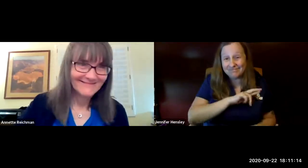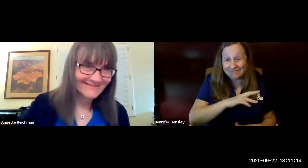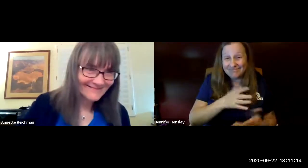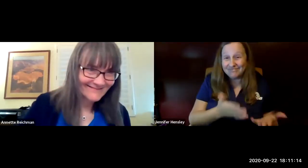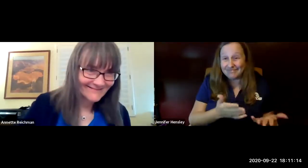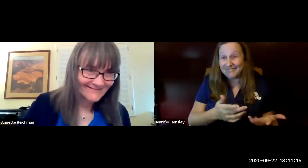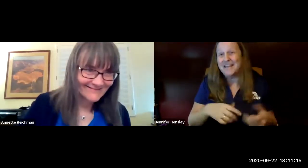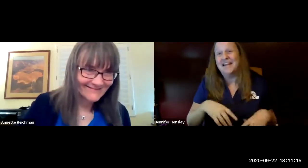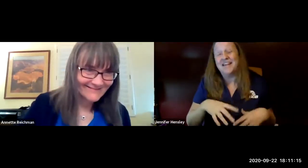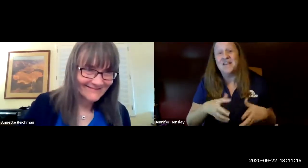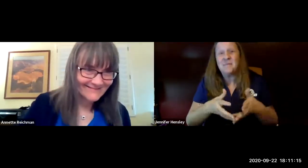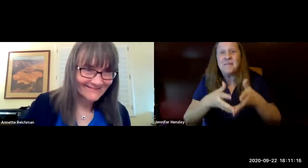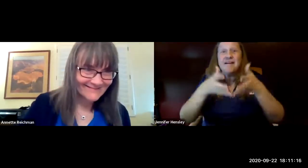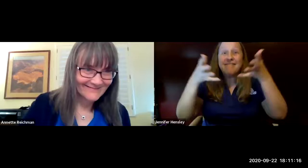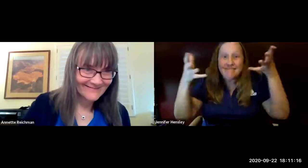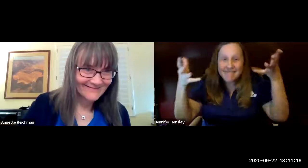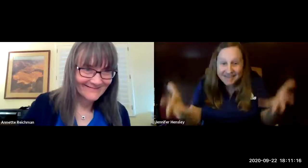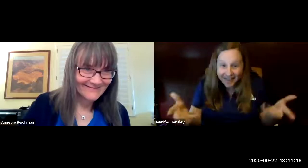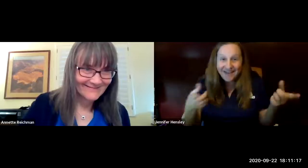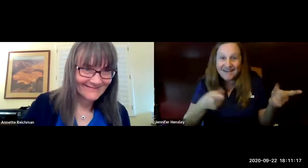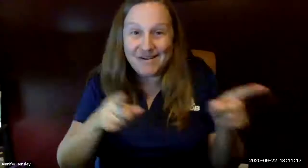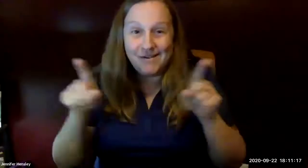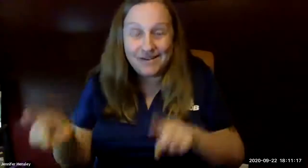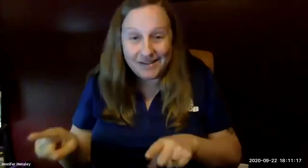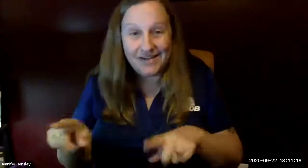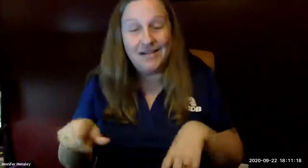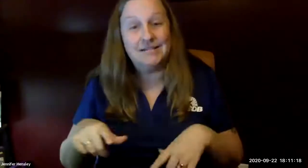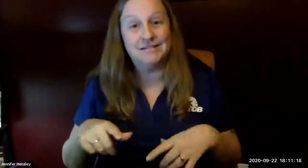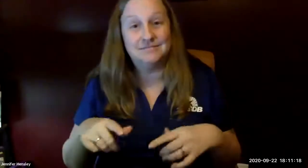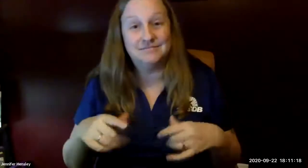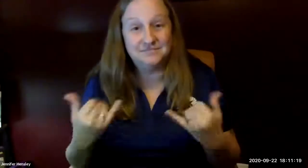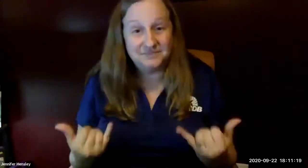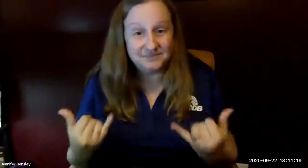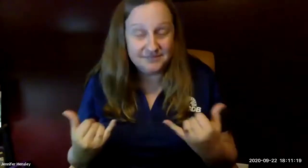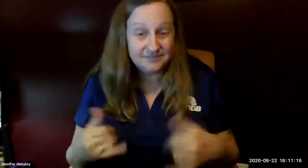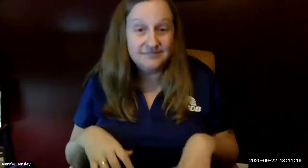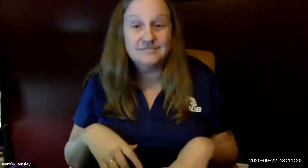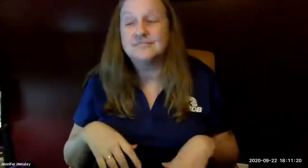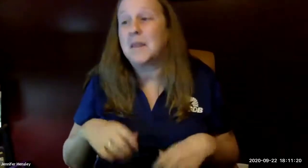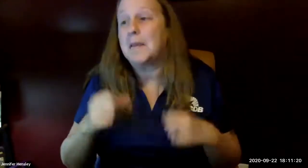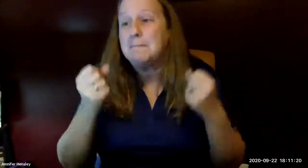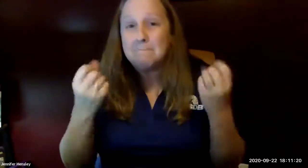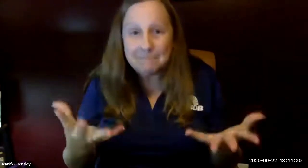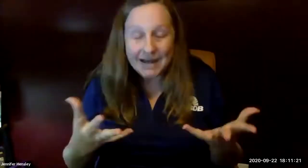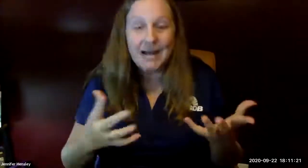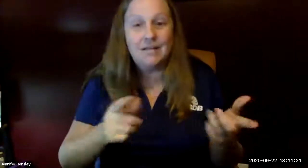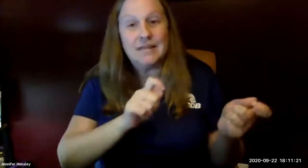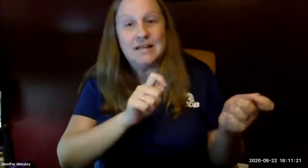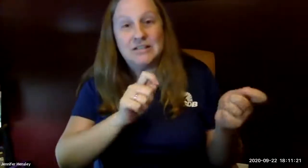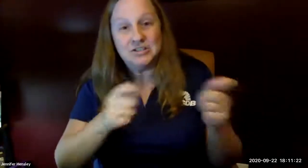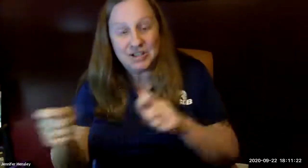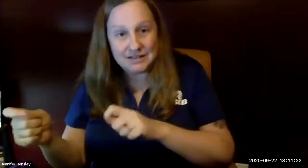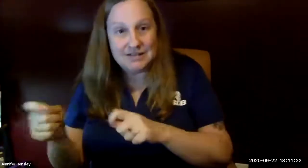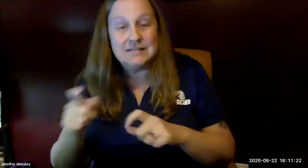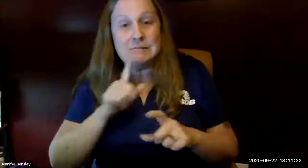well as annette reichman mentioned